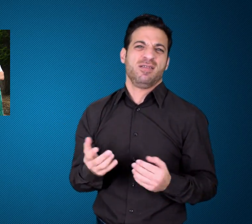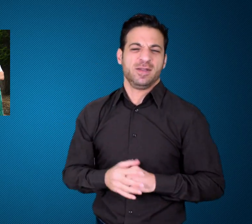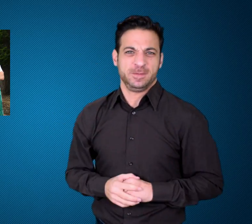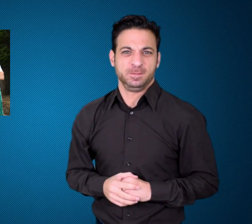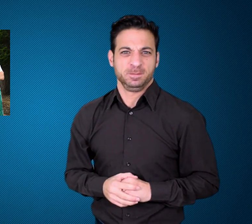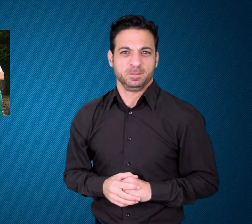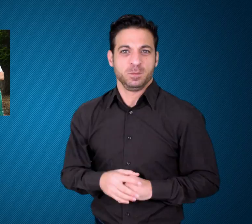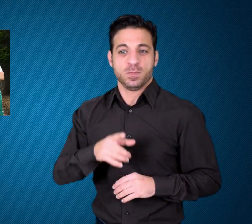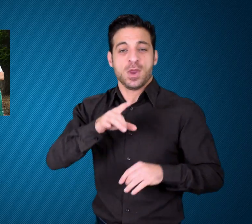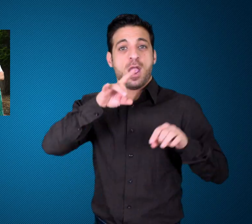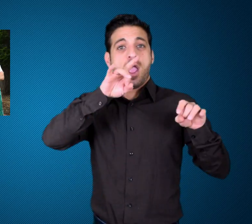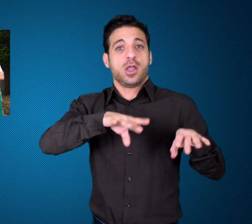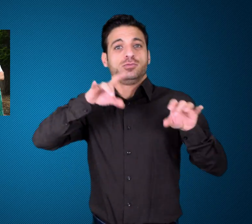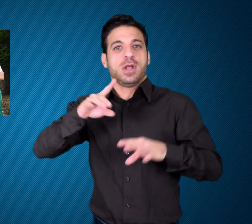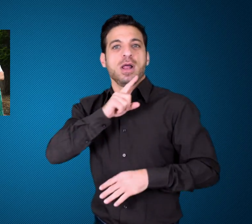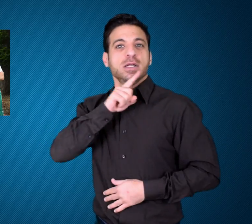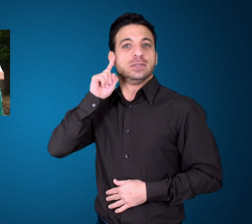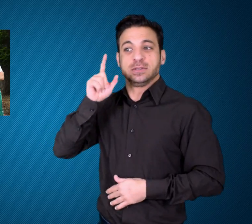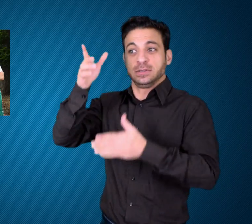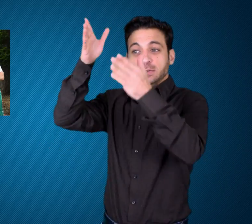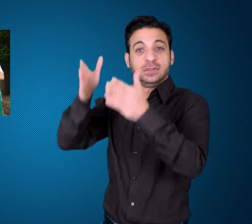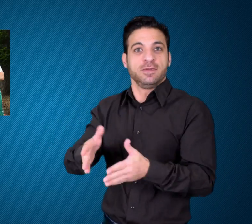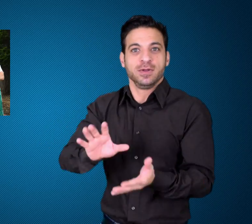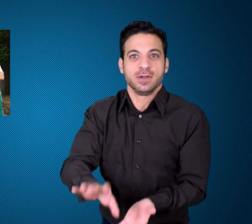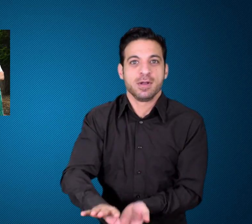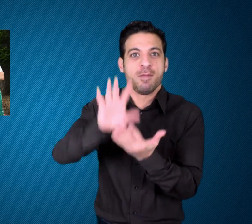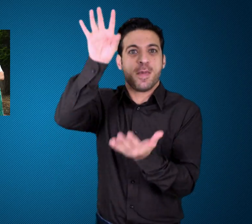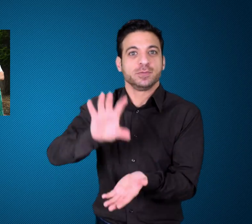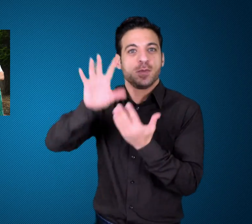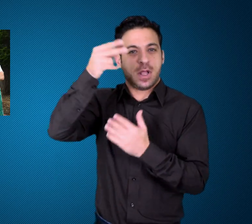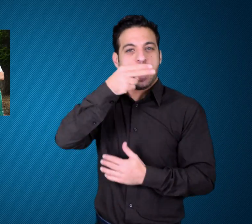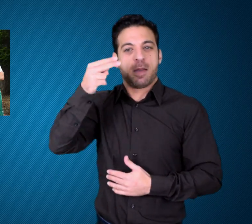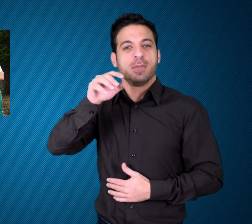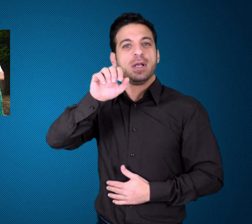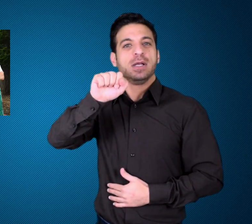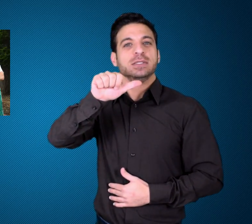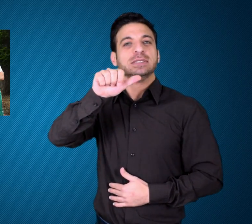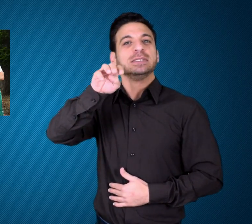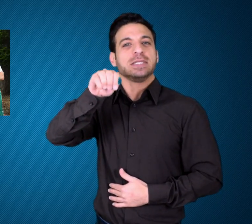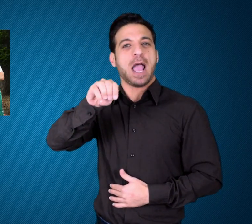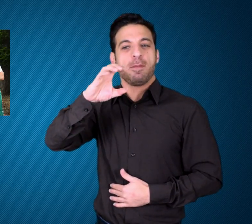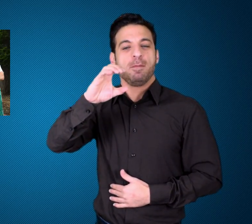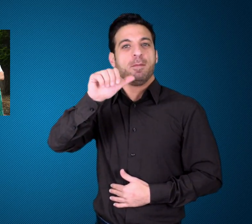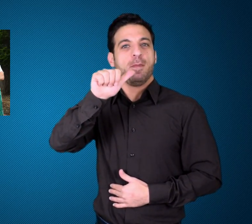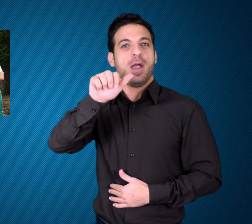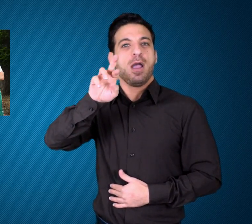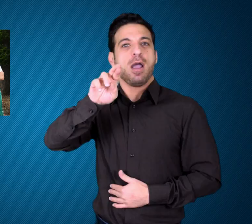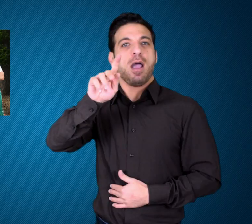Australian government failed to provide